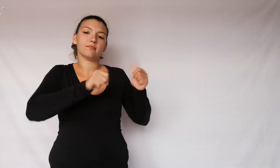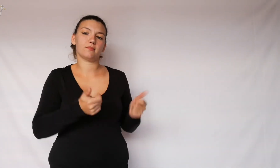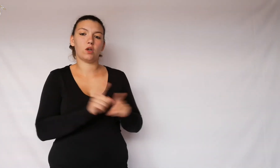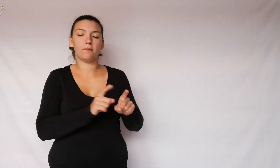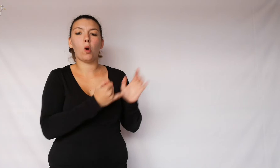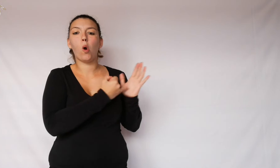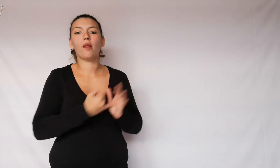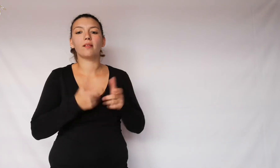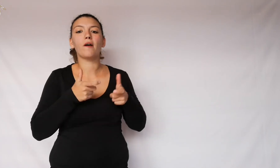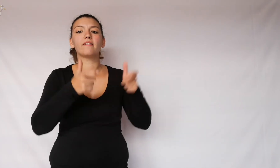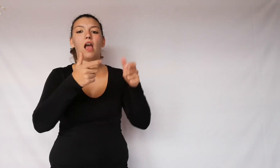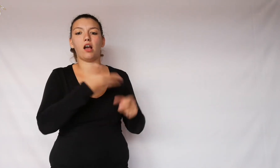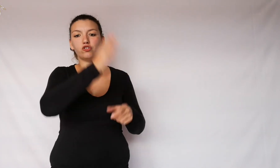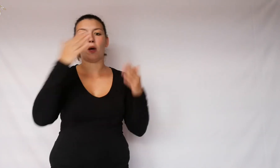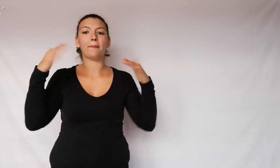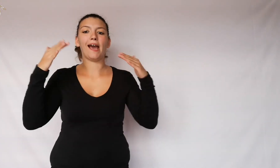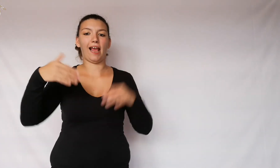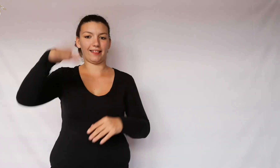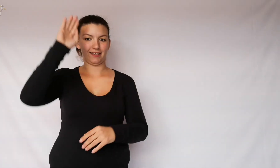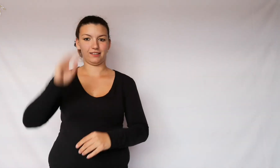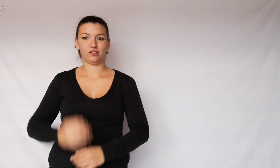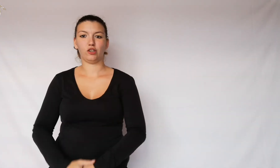and it is intended as the last journey to the afterlife.